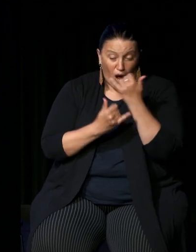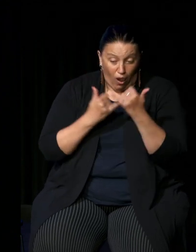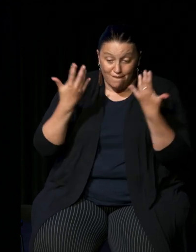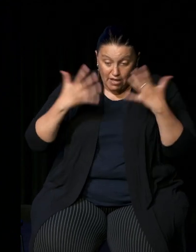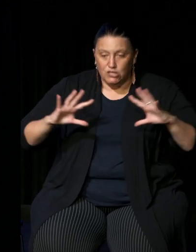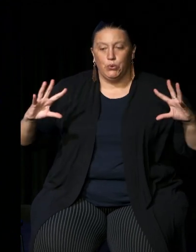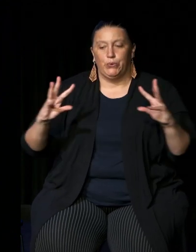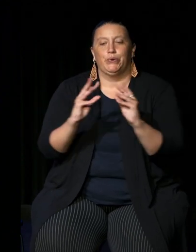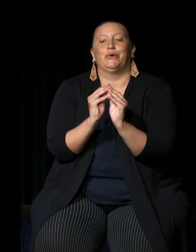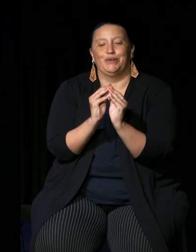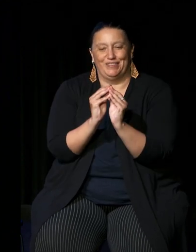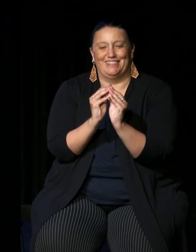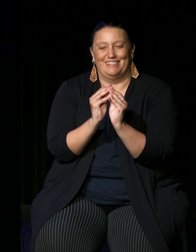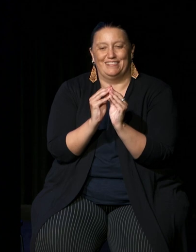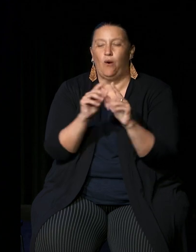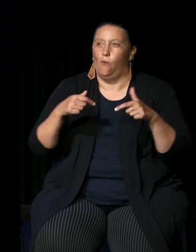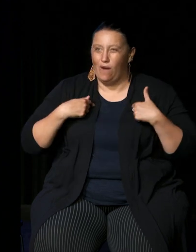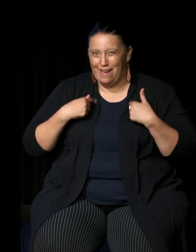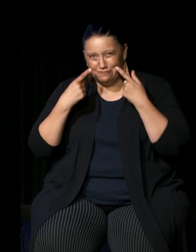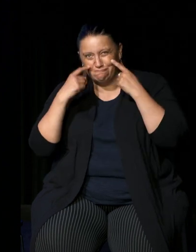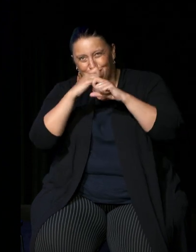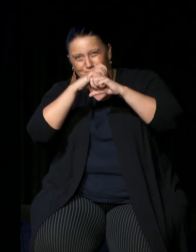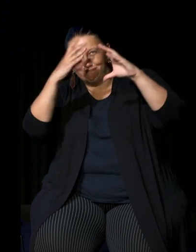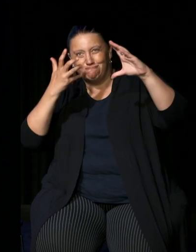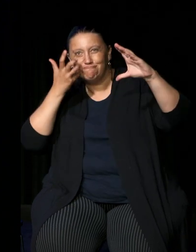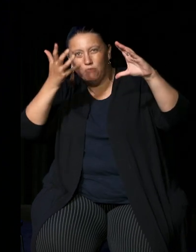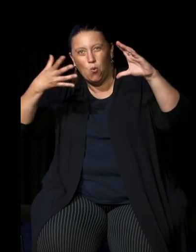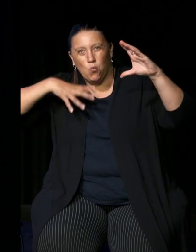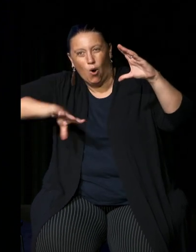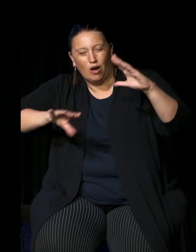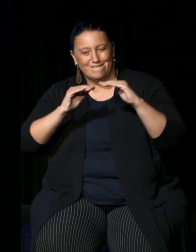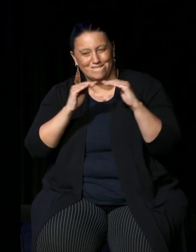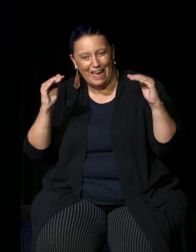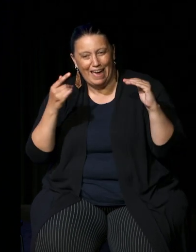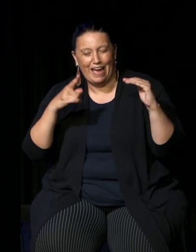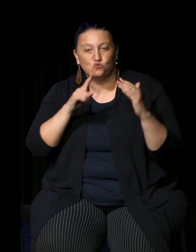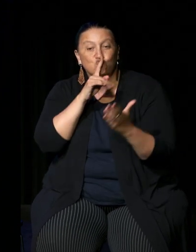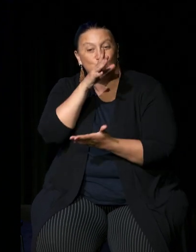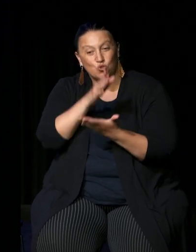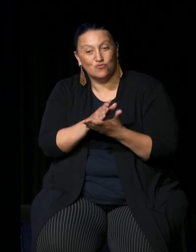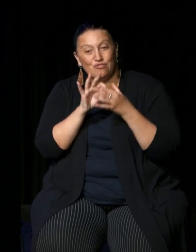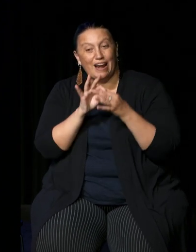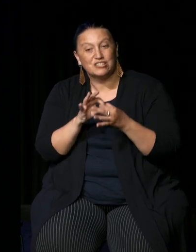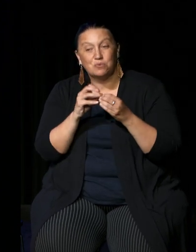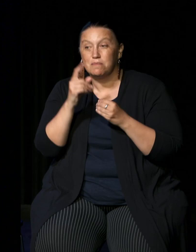it captures our aspirations for a fair and truthful relationship with the people of Australia